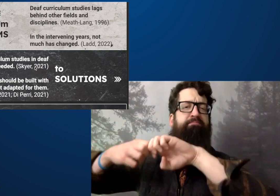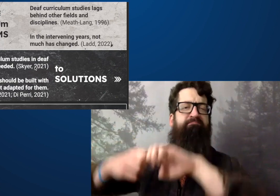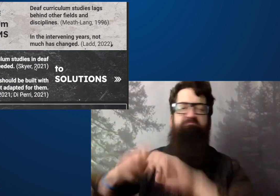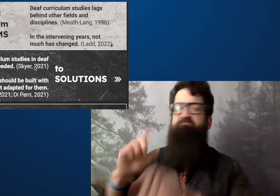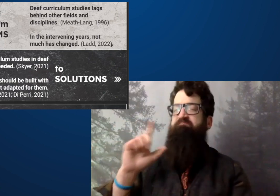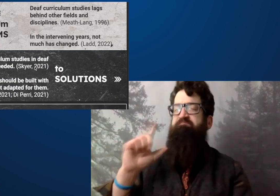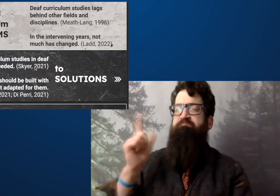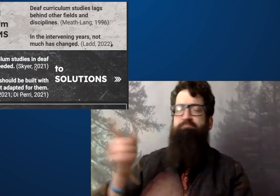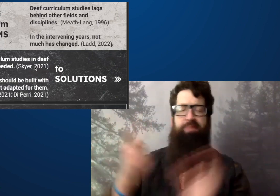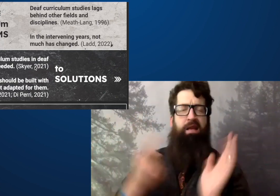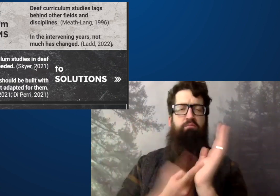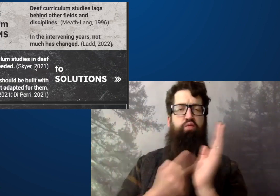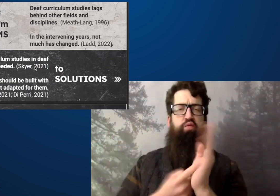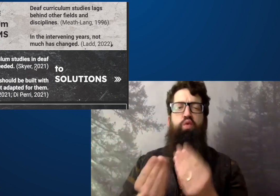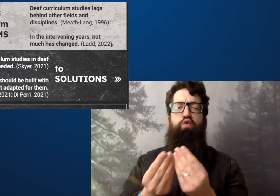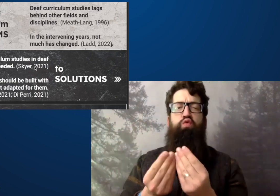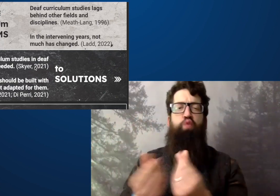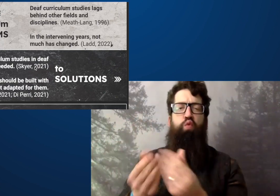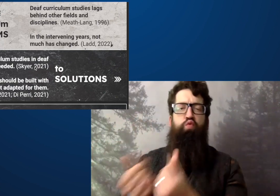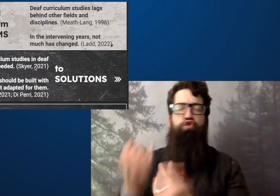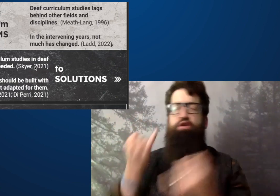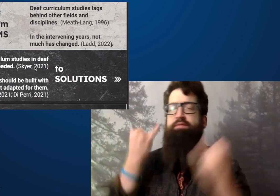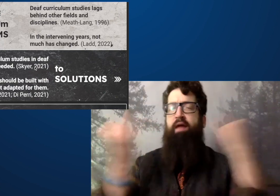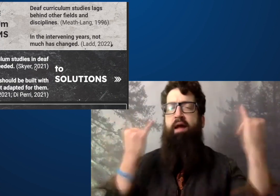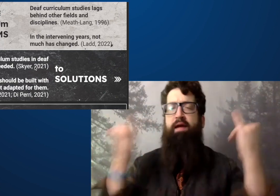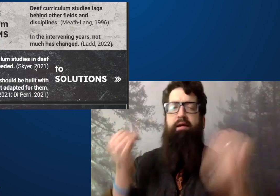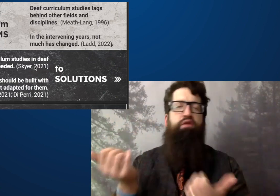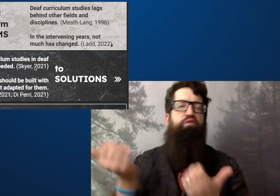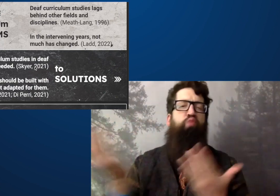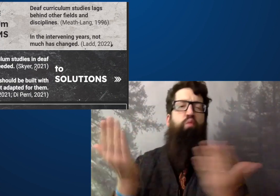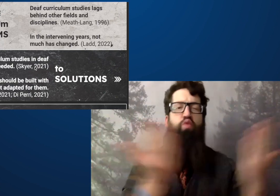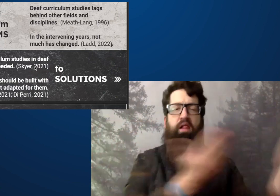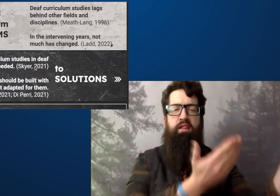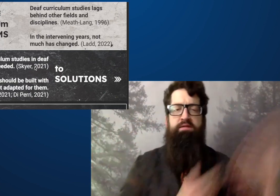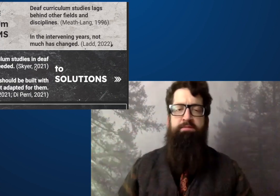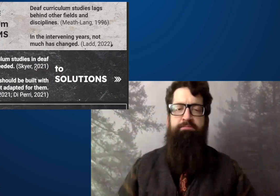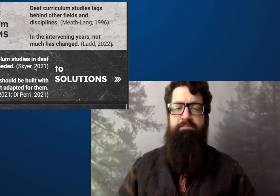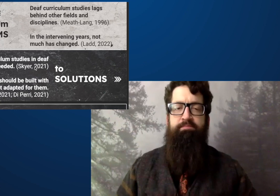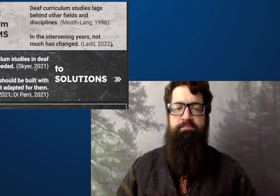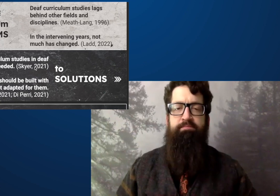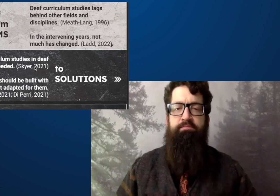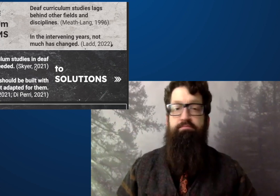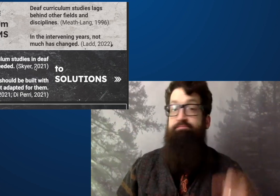I'd like to start at the top of this slide where there's a number of problems,